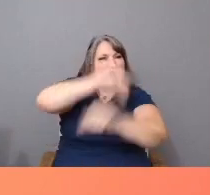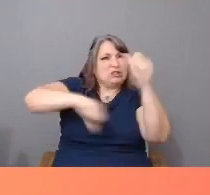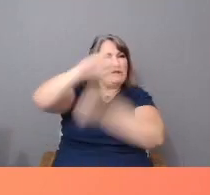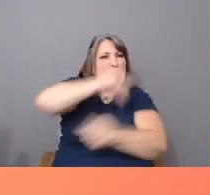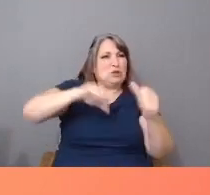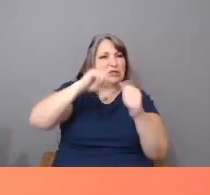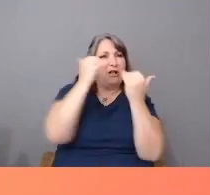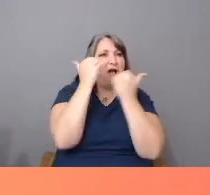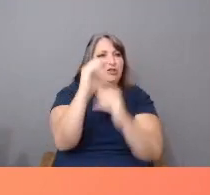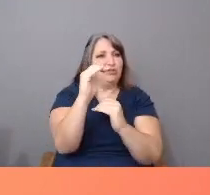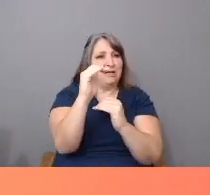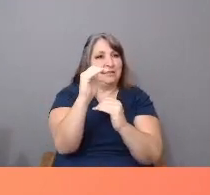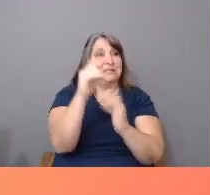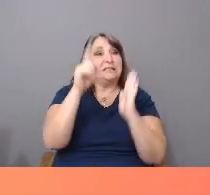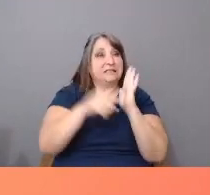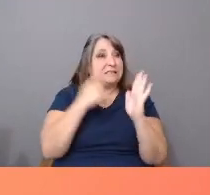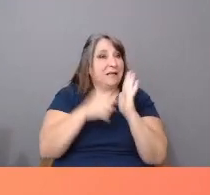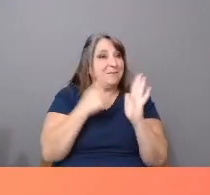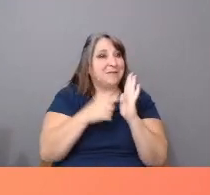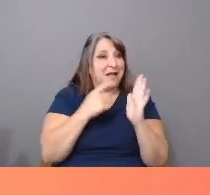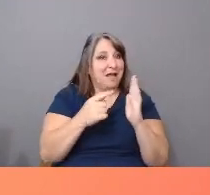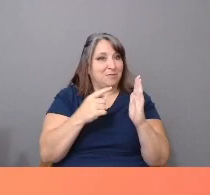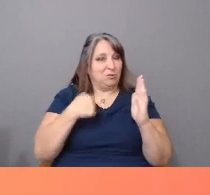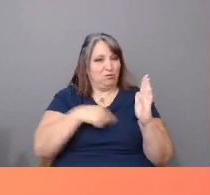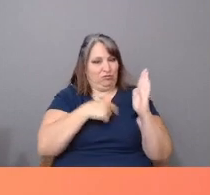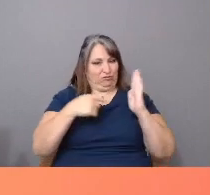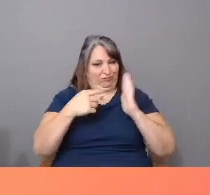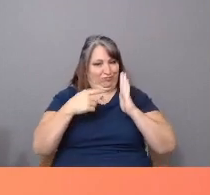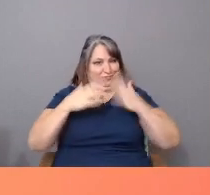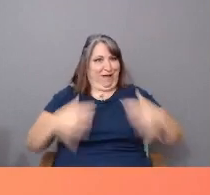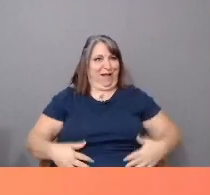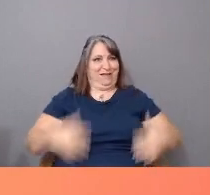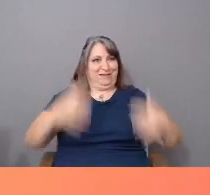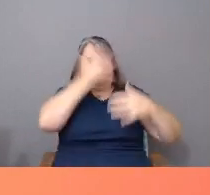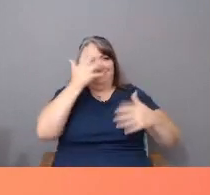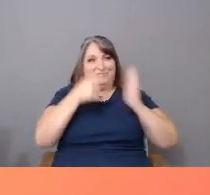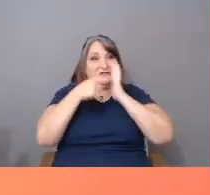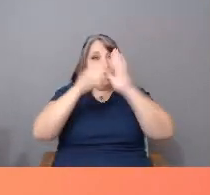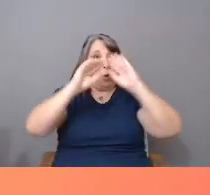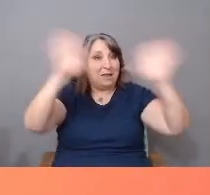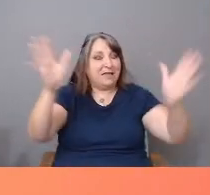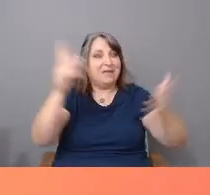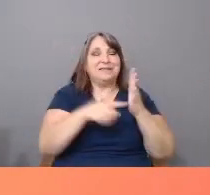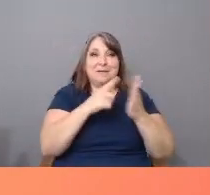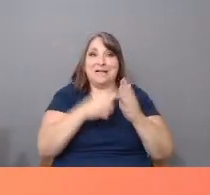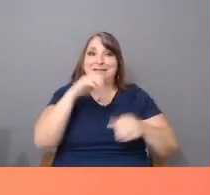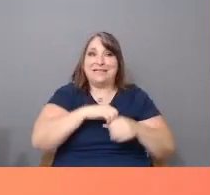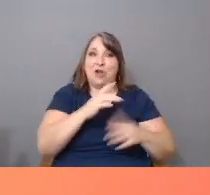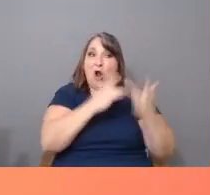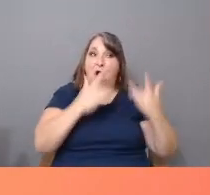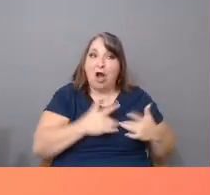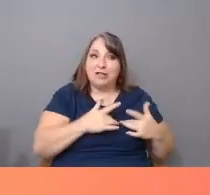Sometimes it's written on our bodies. Sometimes it lives in our hearts and ourselves.